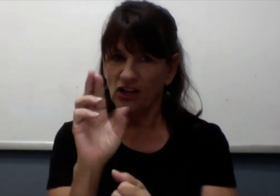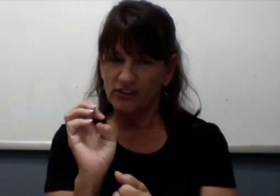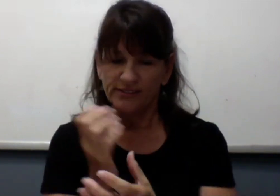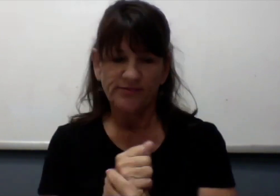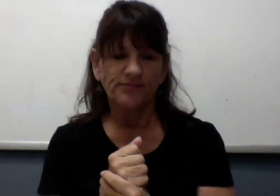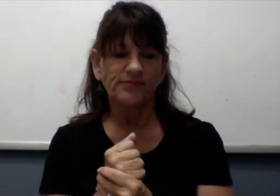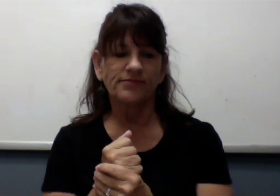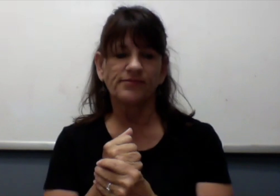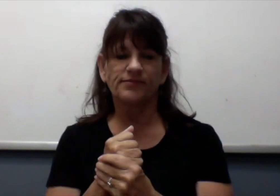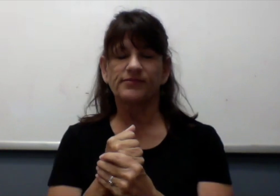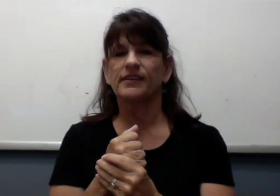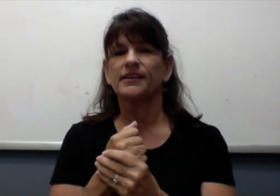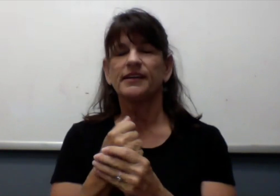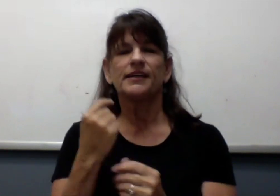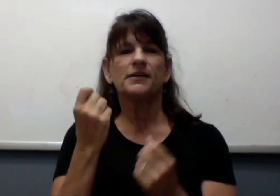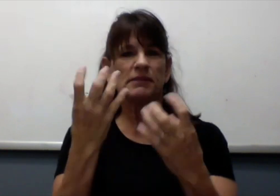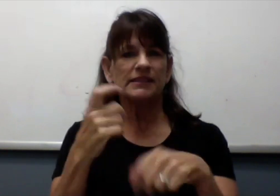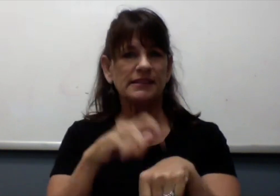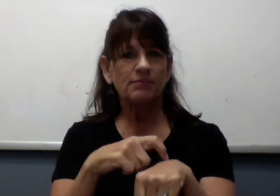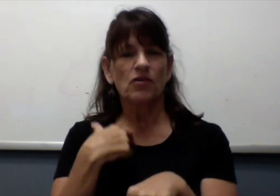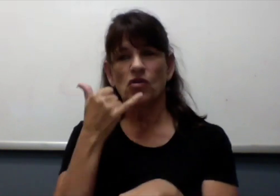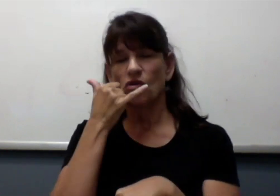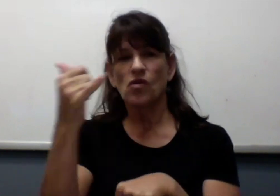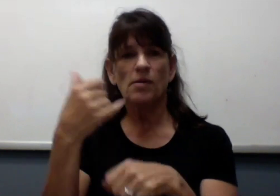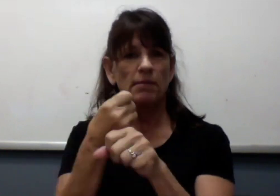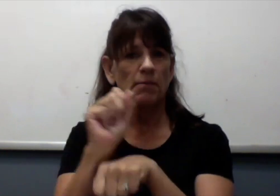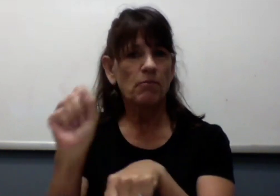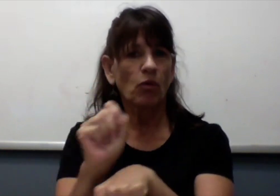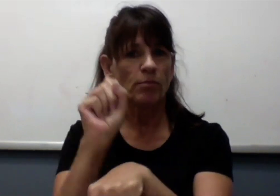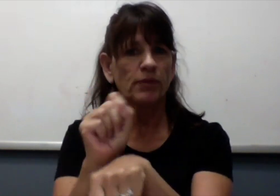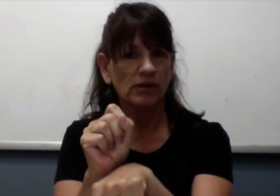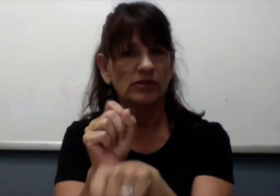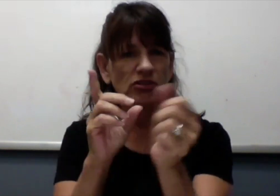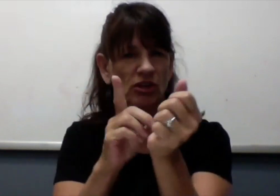working with the healthcare system are varied.